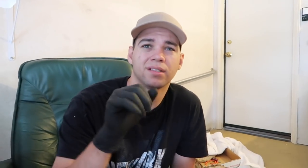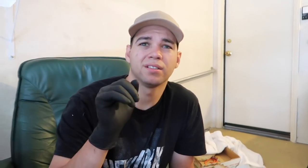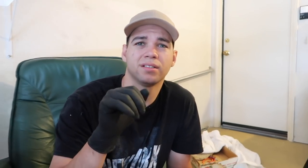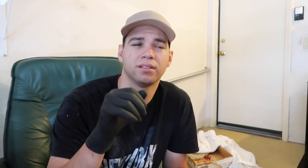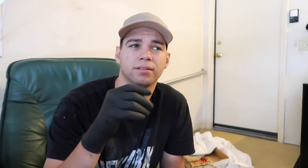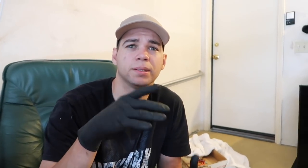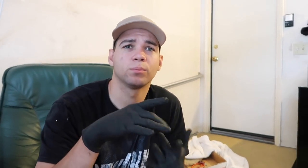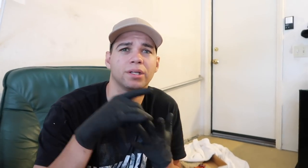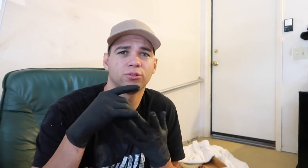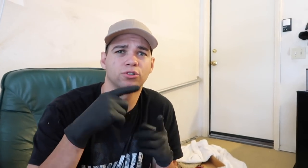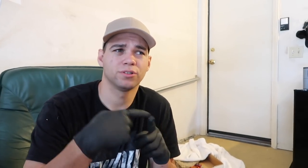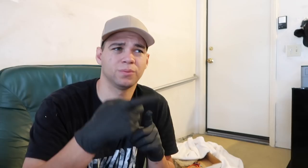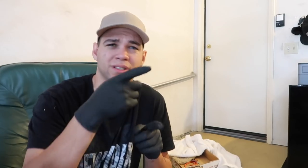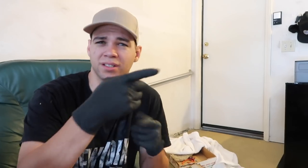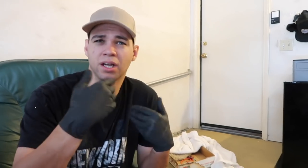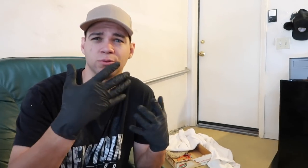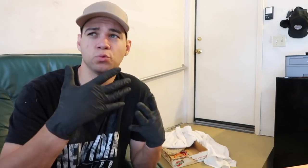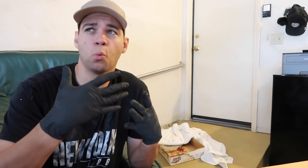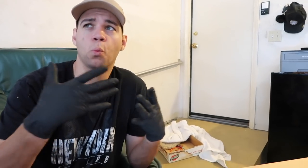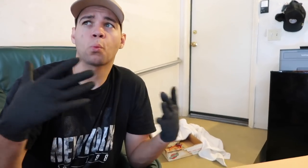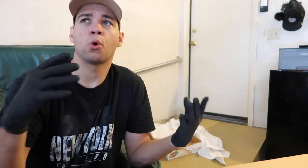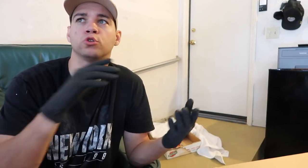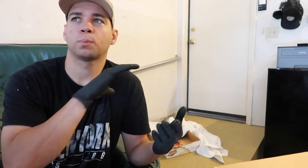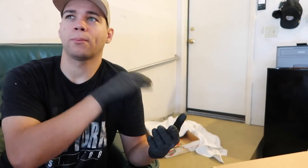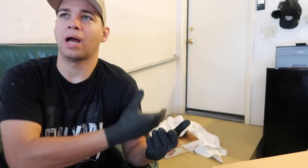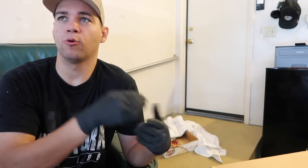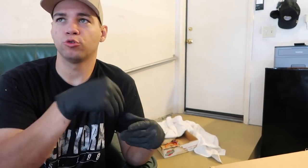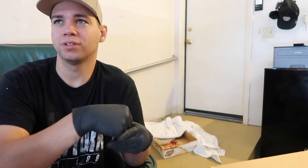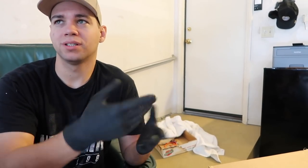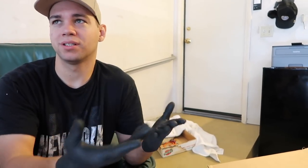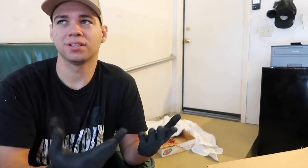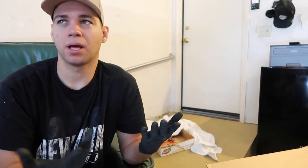R: Yes I mean especially when it has so much power in it.